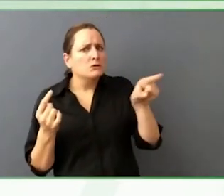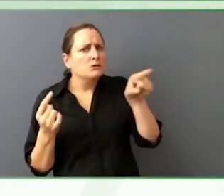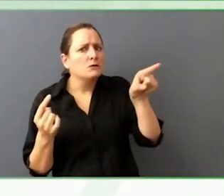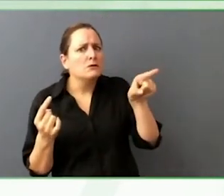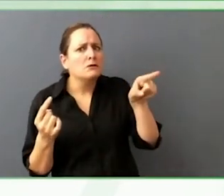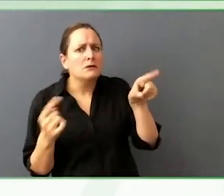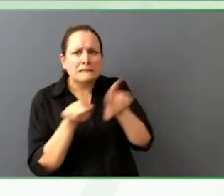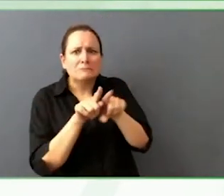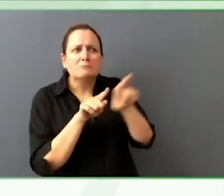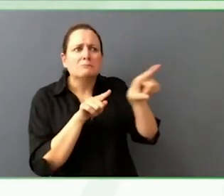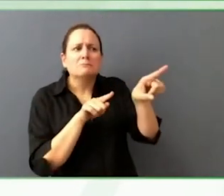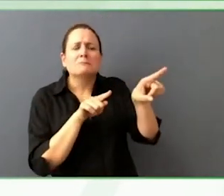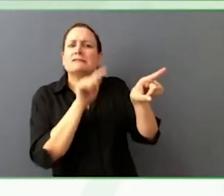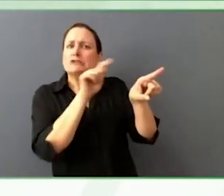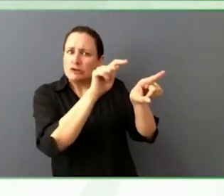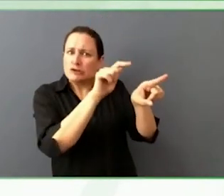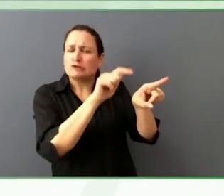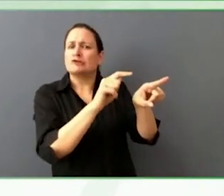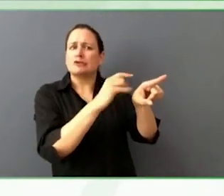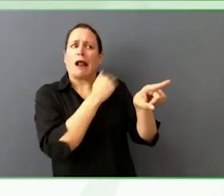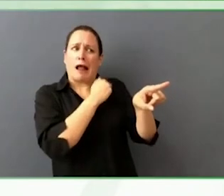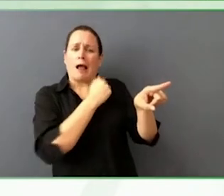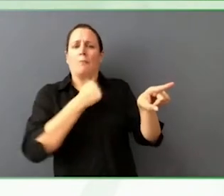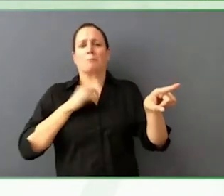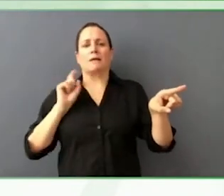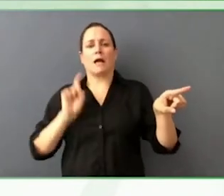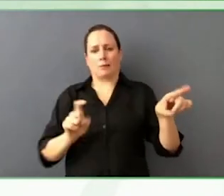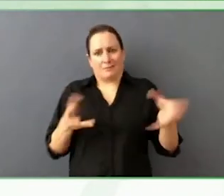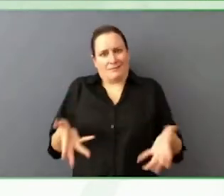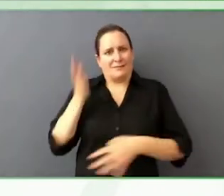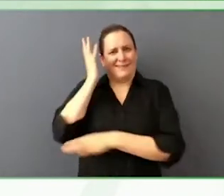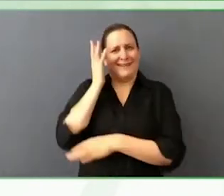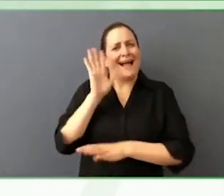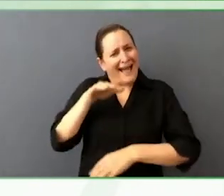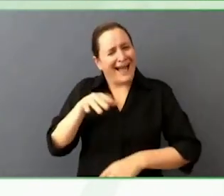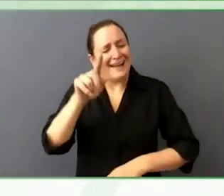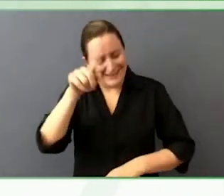shadow. I actually forgot about that. That is a great resource, for sure.